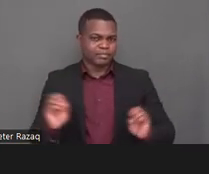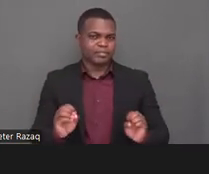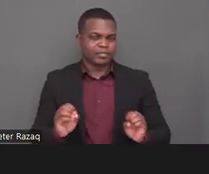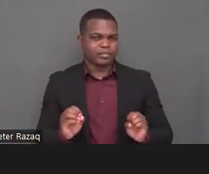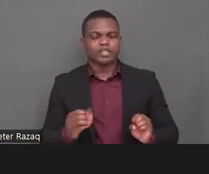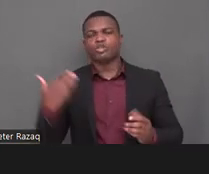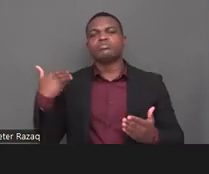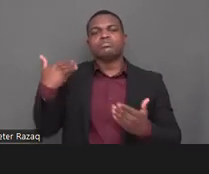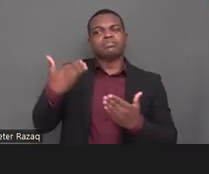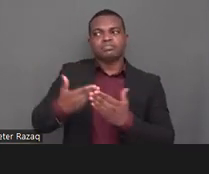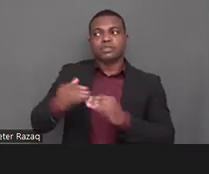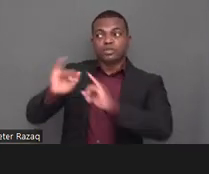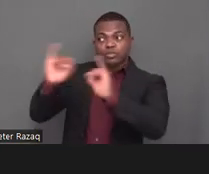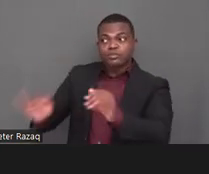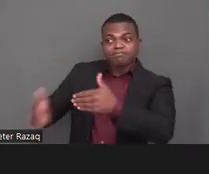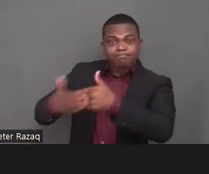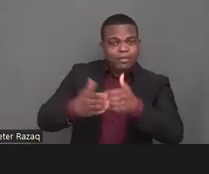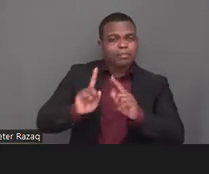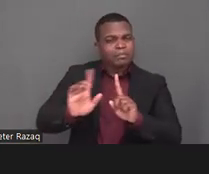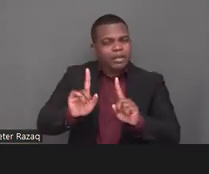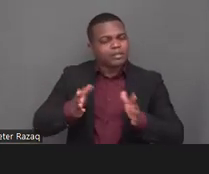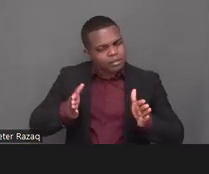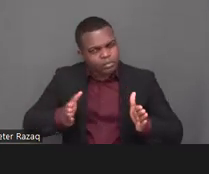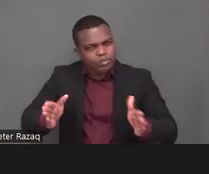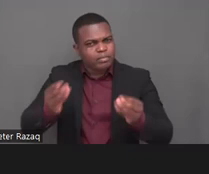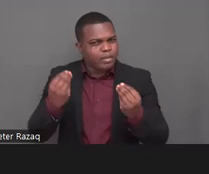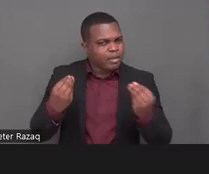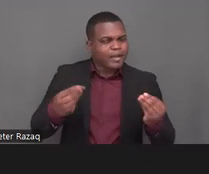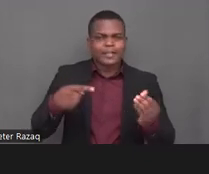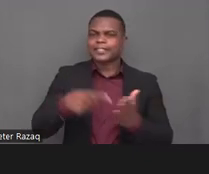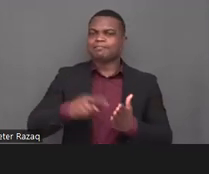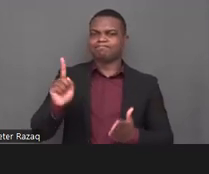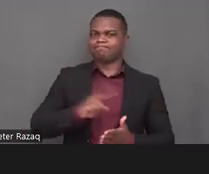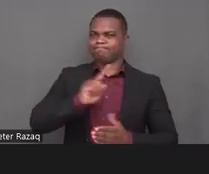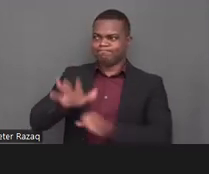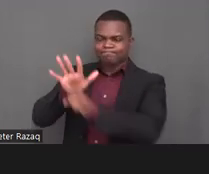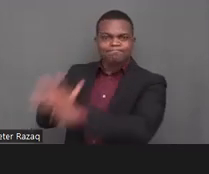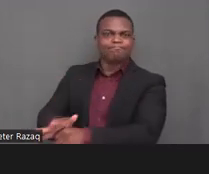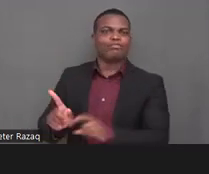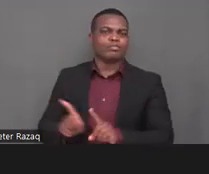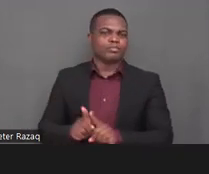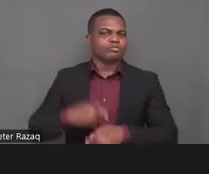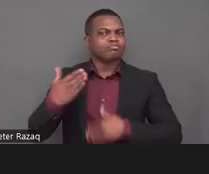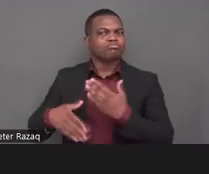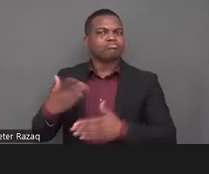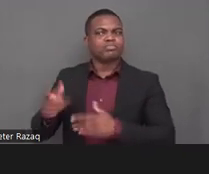and the possibility of reconnecting with those who harmed us or who stood by as we were harmed